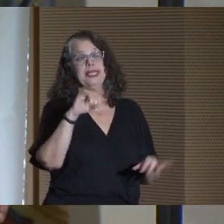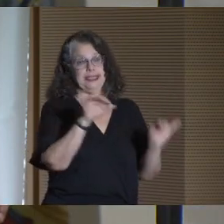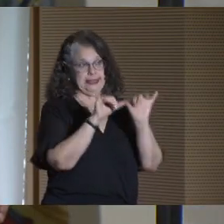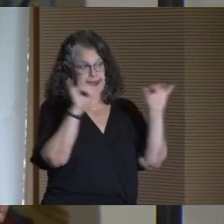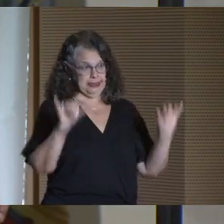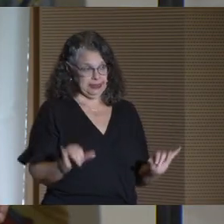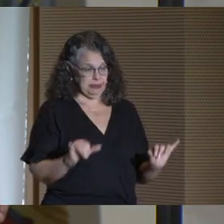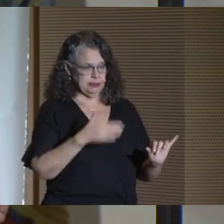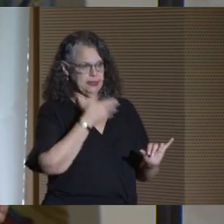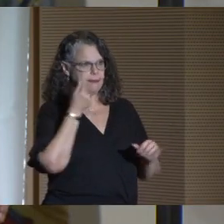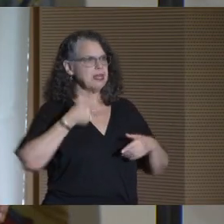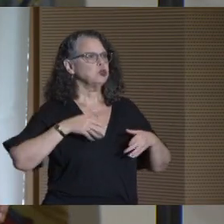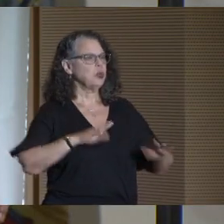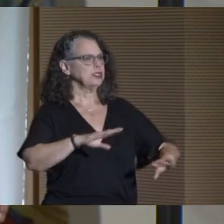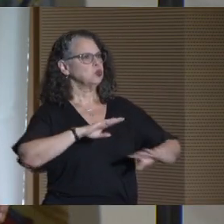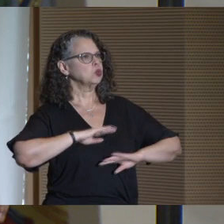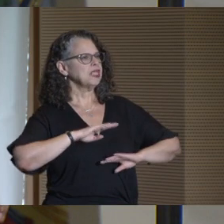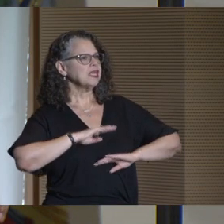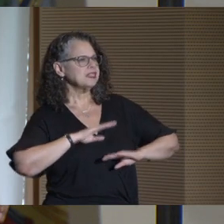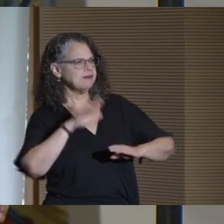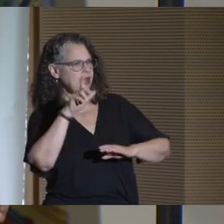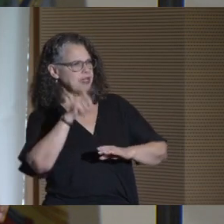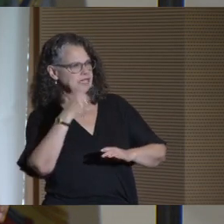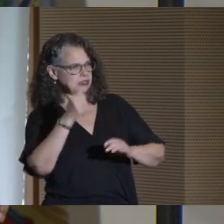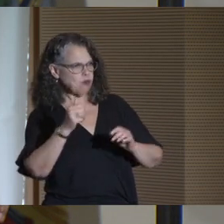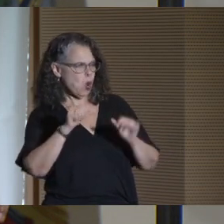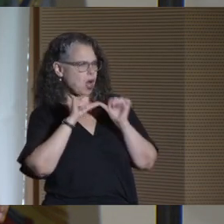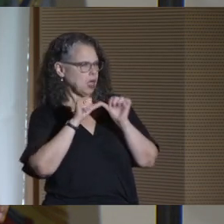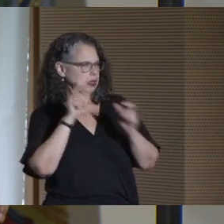is the best way to meet the needs of an ever-changing city.